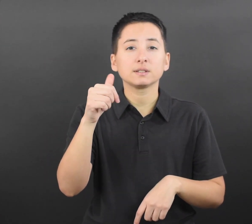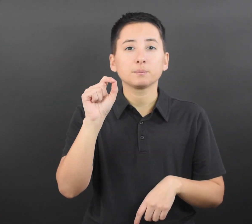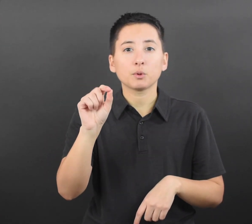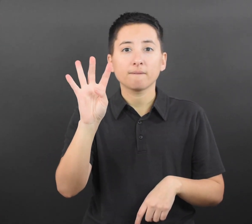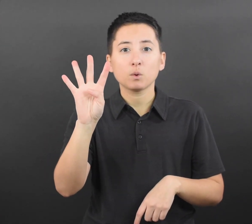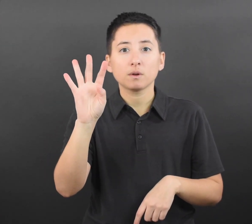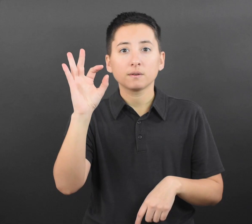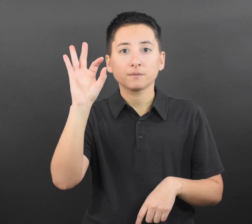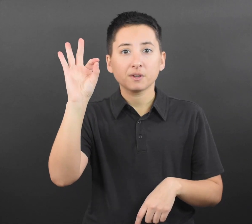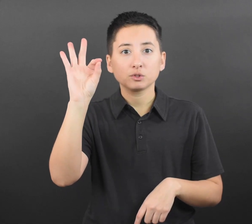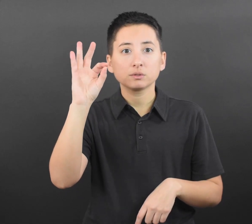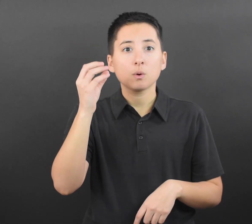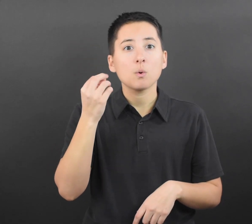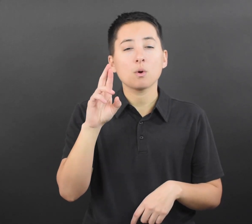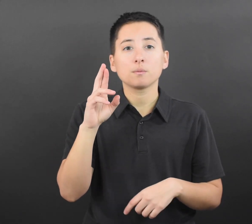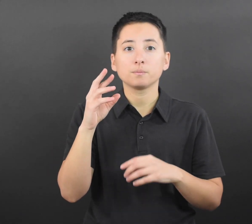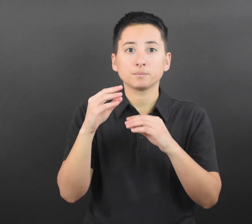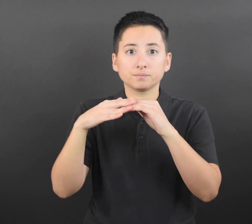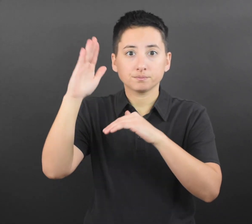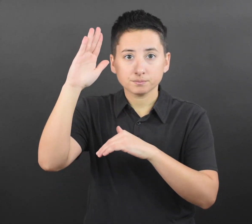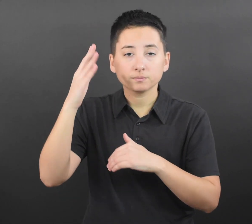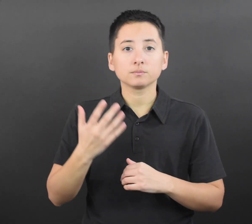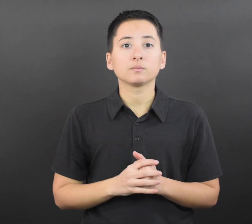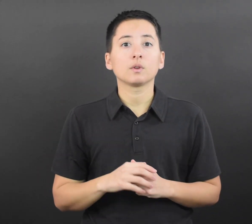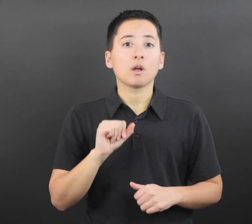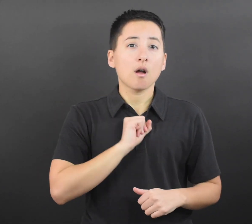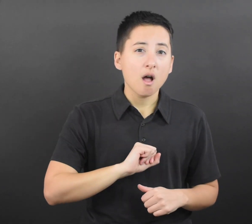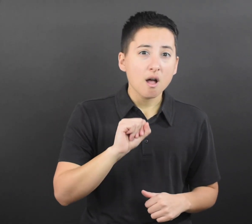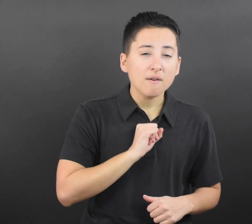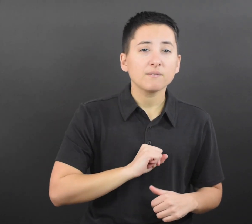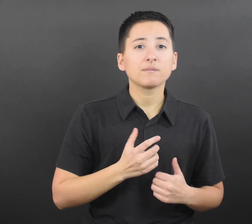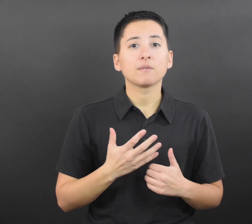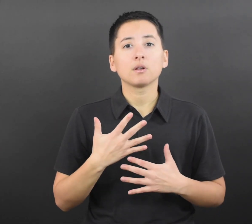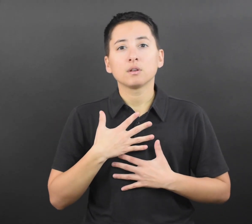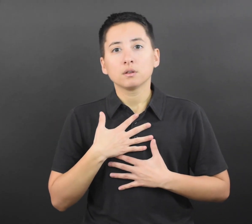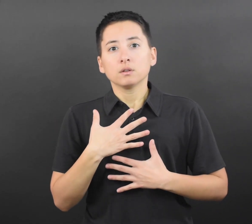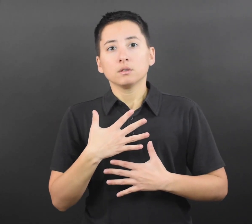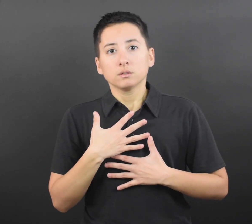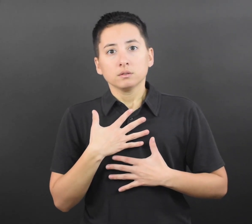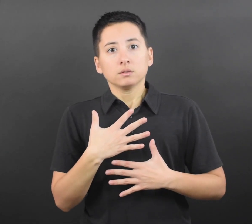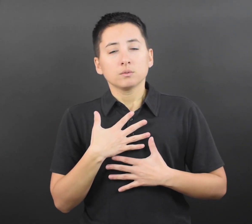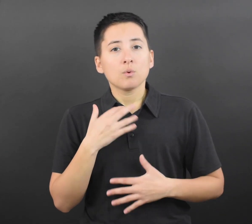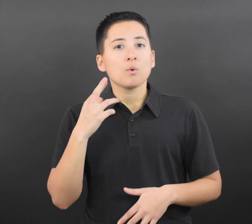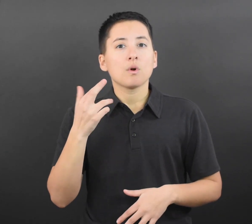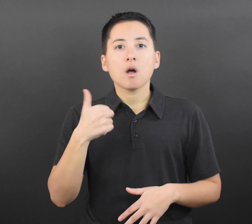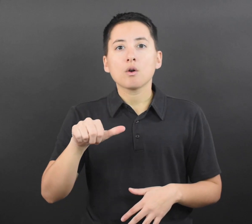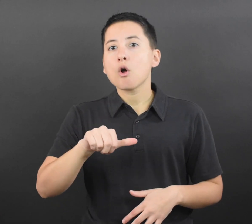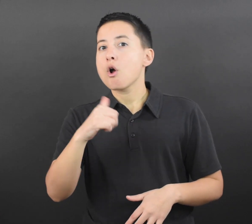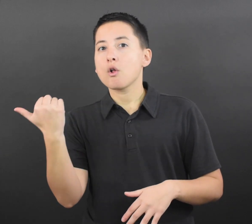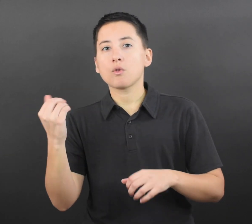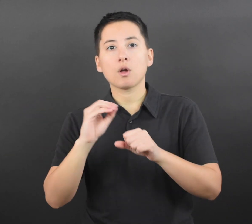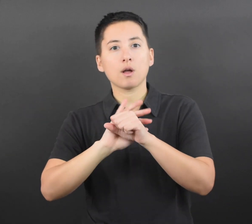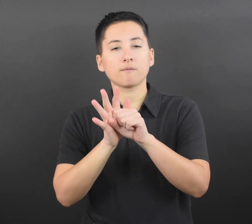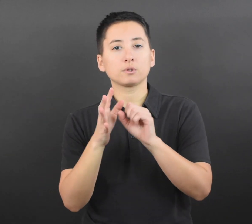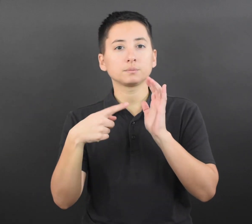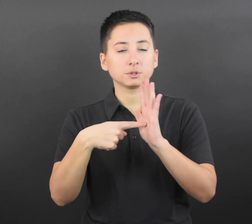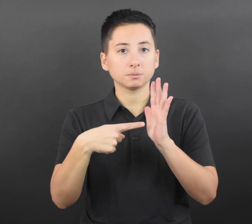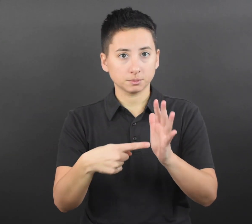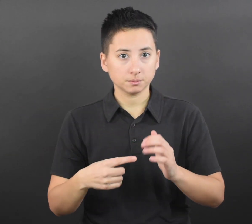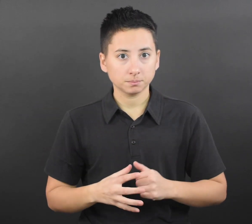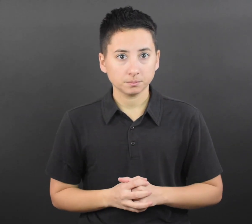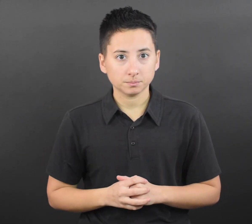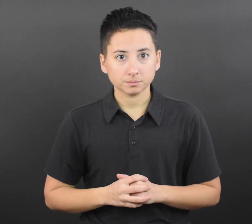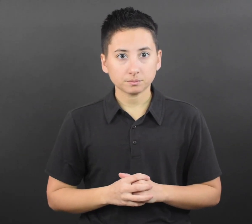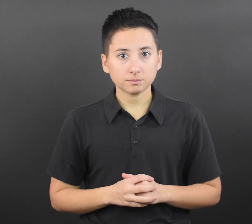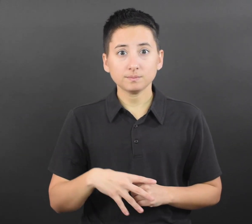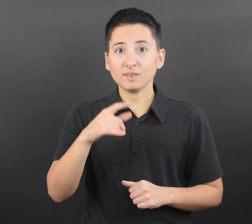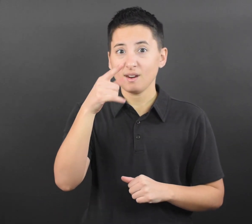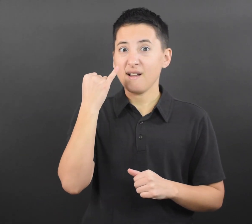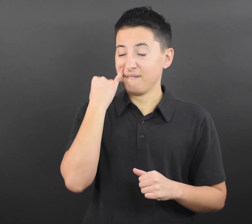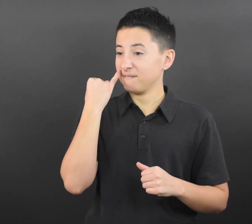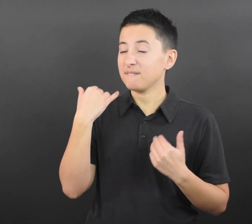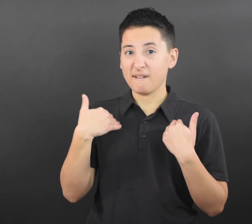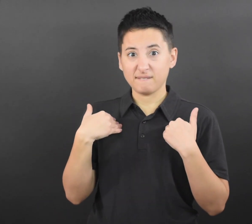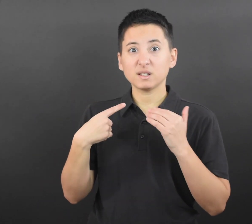contact to someone with COVID-19, watch for fever (100.4◦F or greater), cough, shortness of breath,